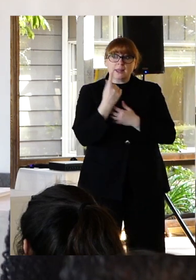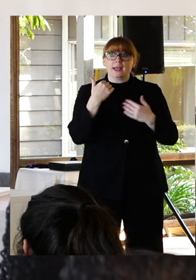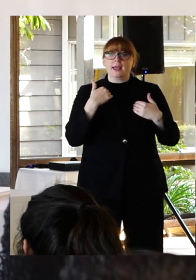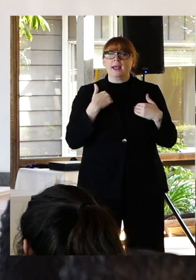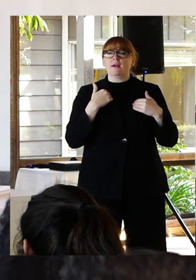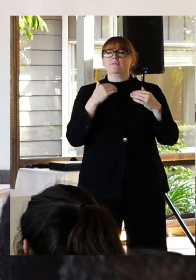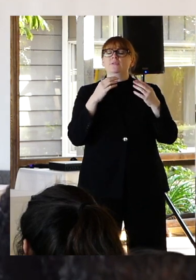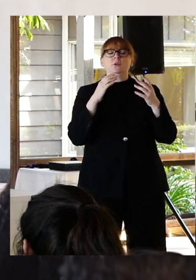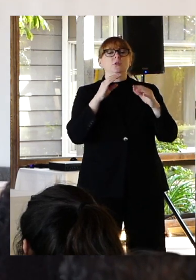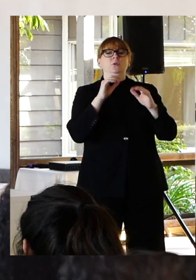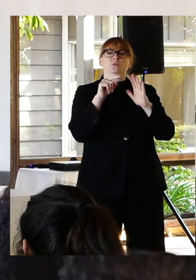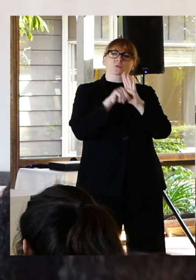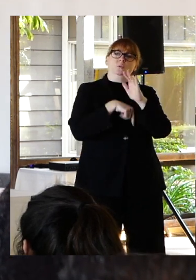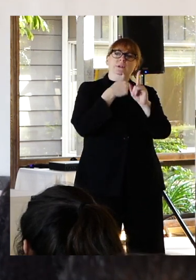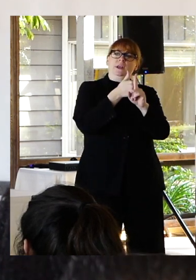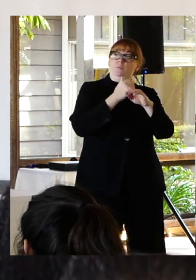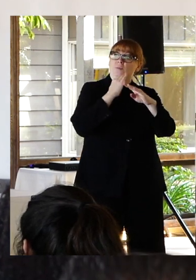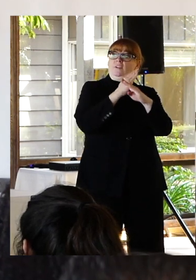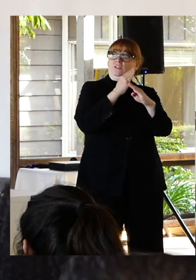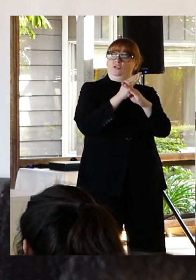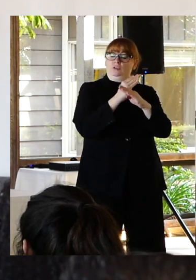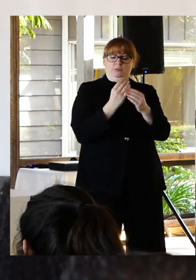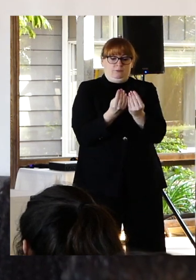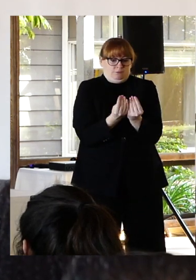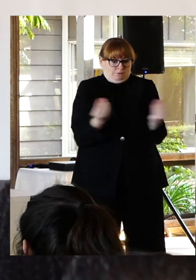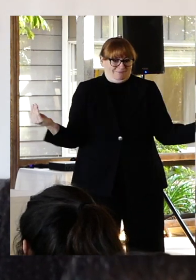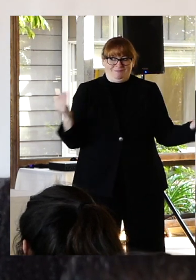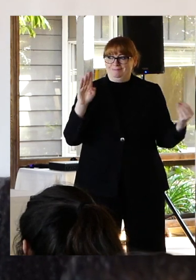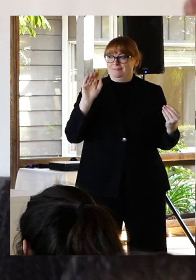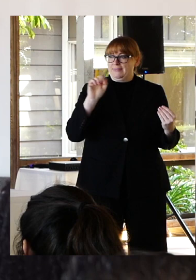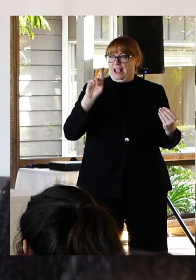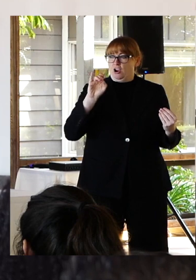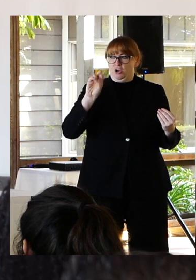and it's due to be completed in a couple of years. After decades of people